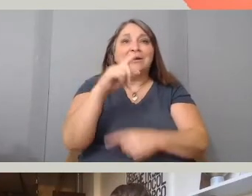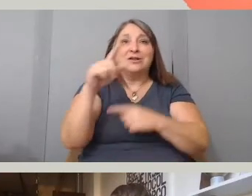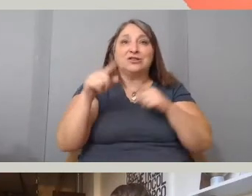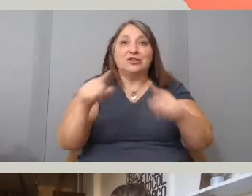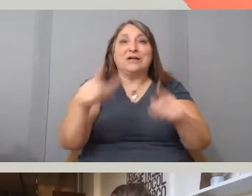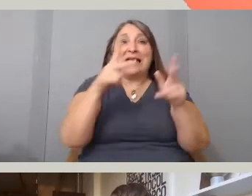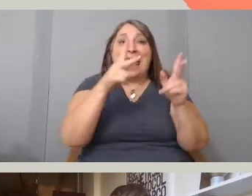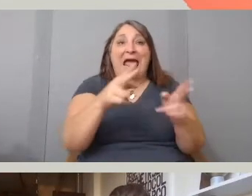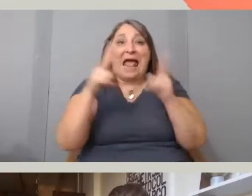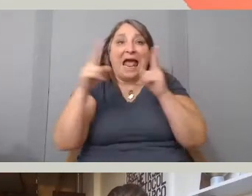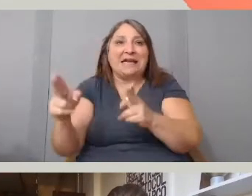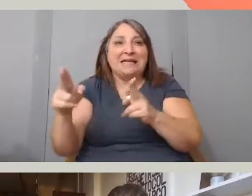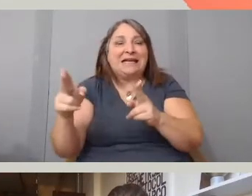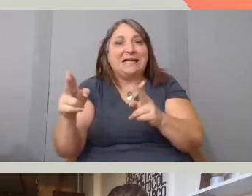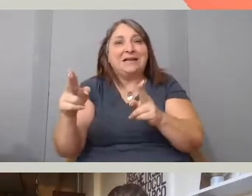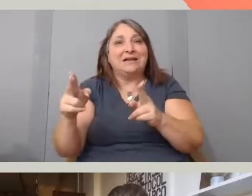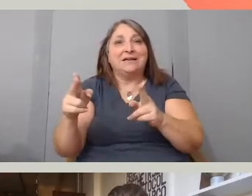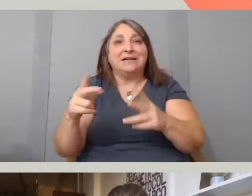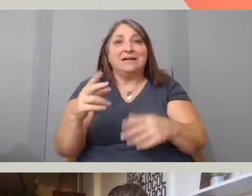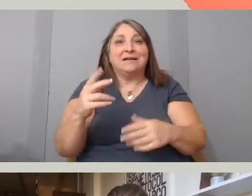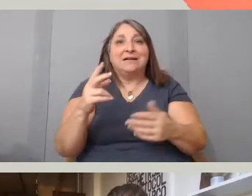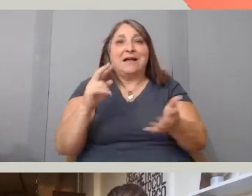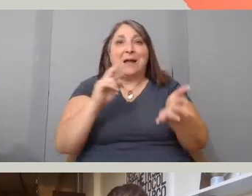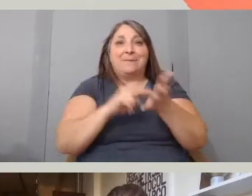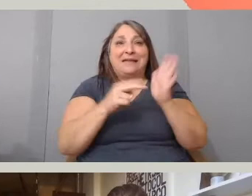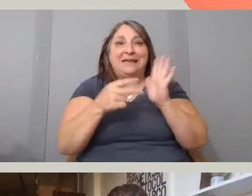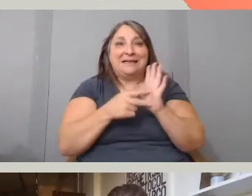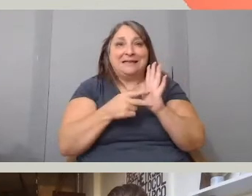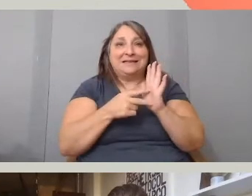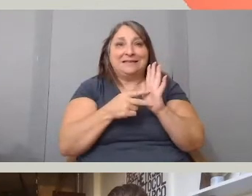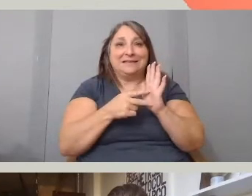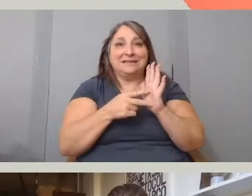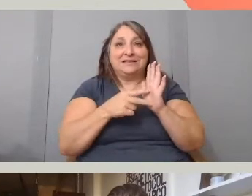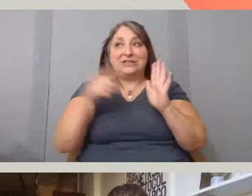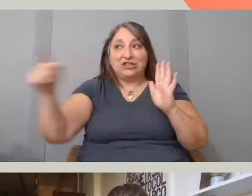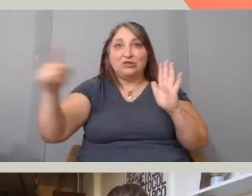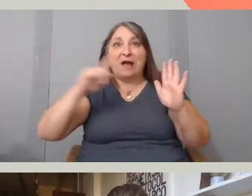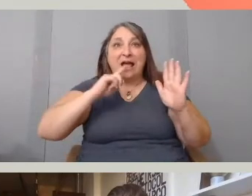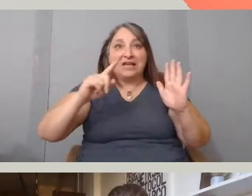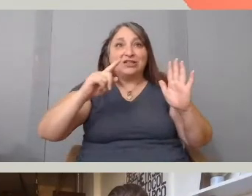decided not like, did you record, their images? Did you do video interviews